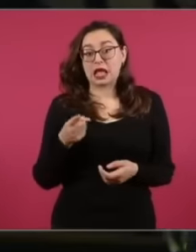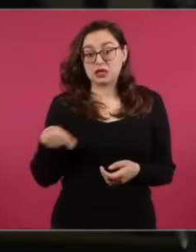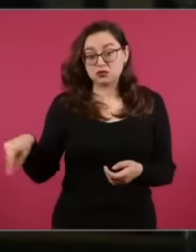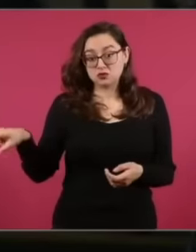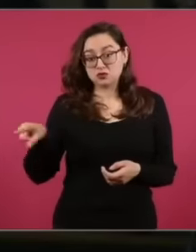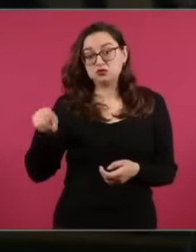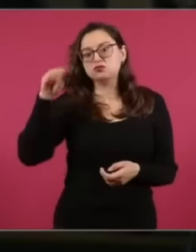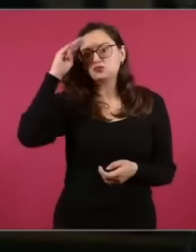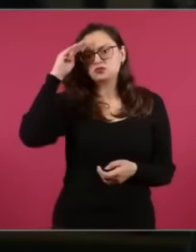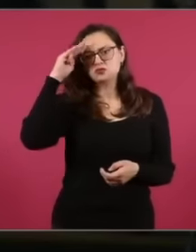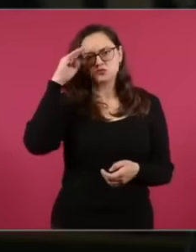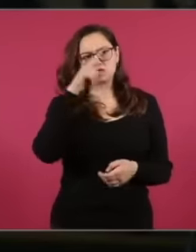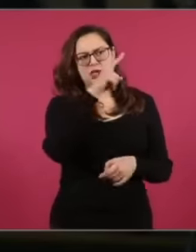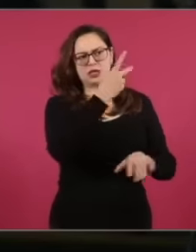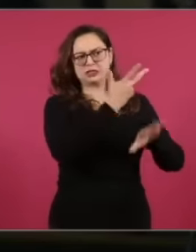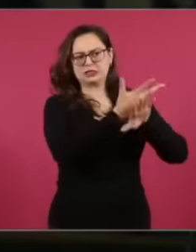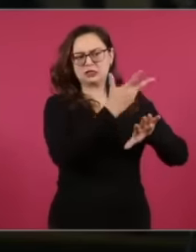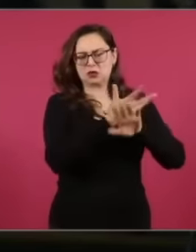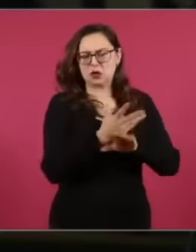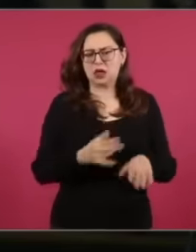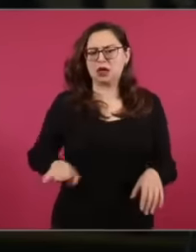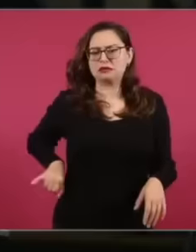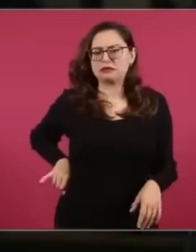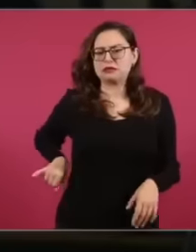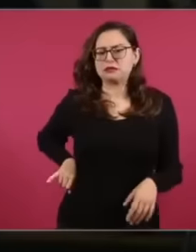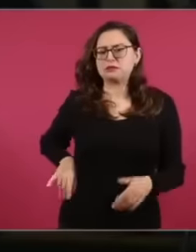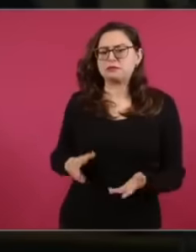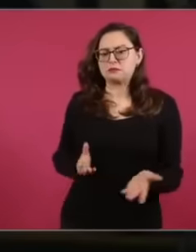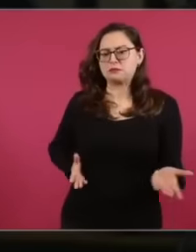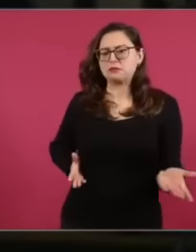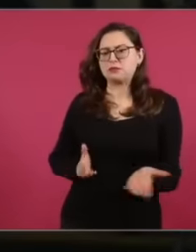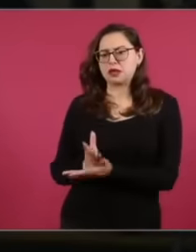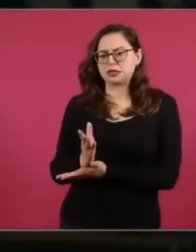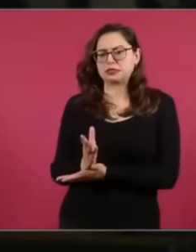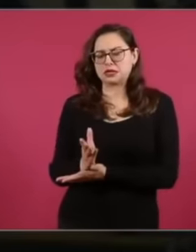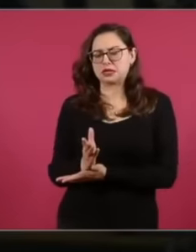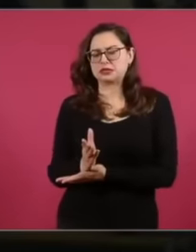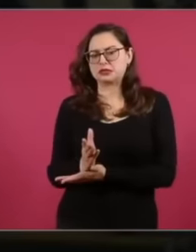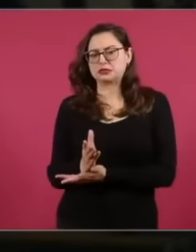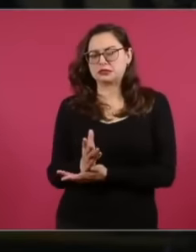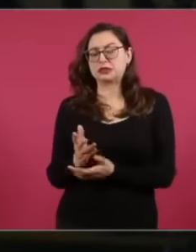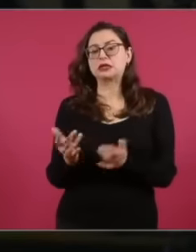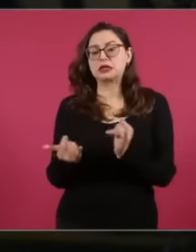were the ones that were interested and they even mentioned it to you as part of the risk